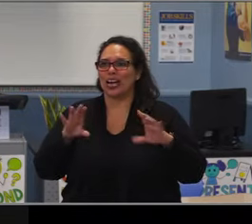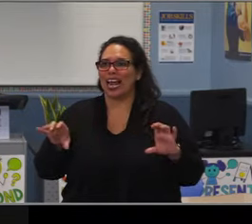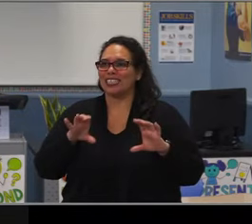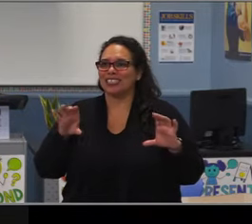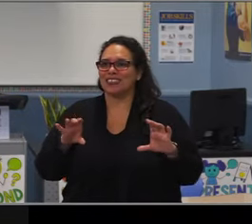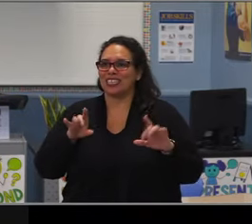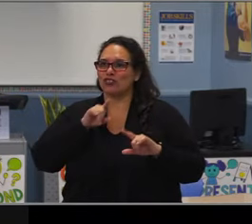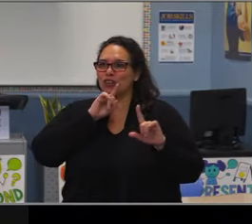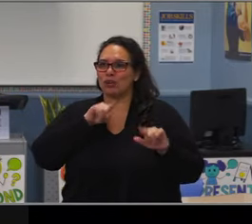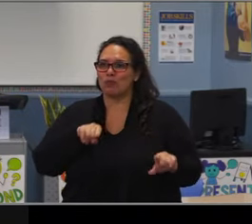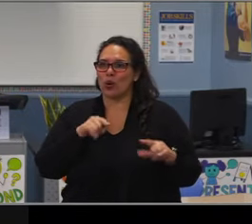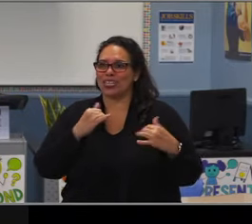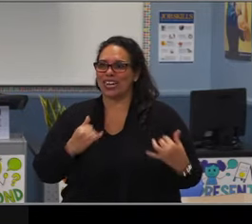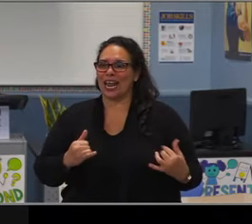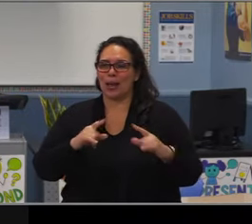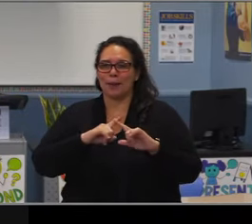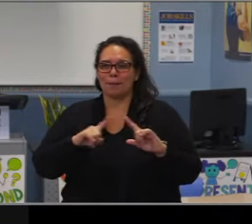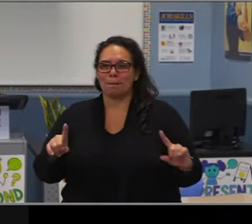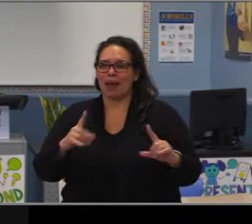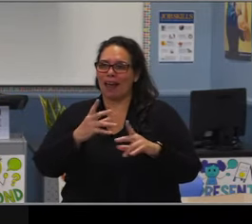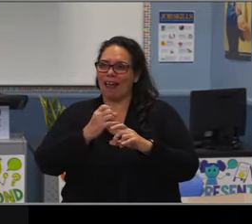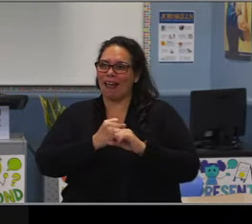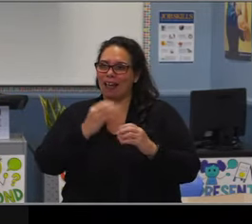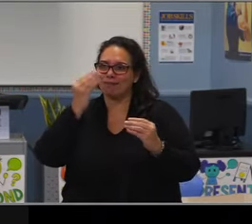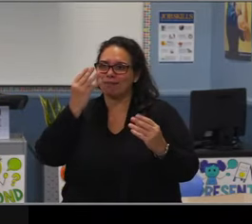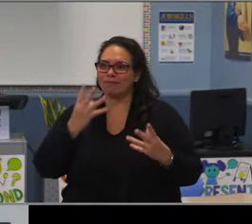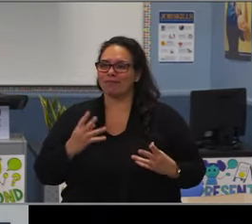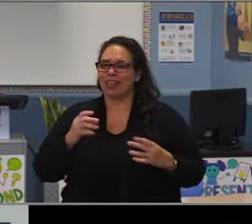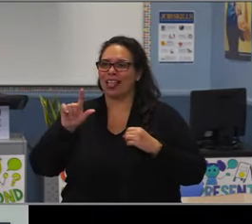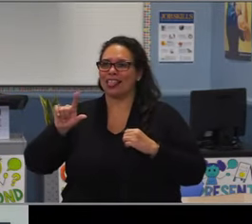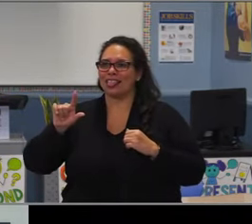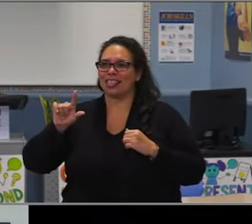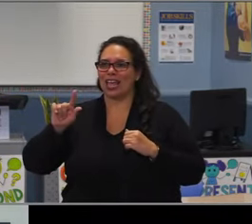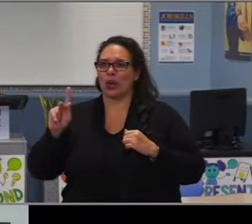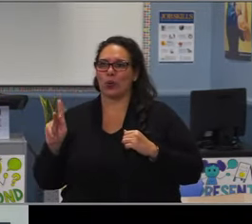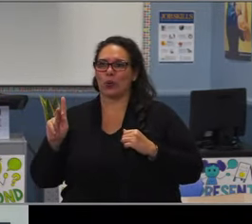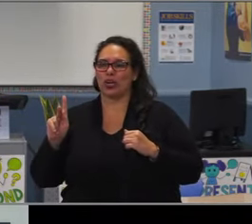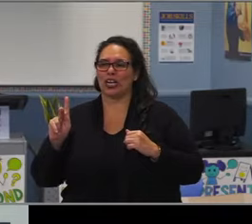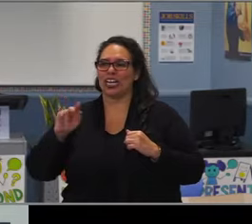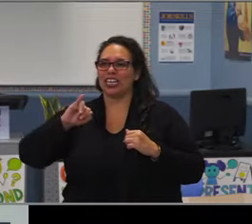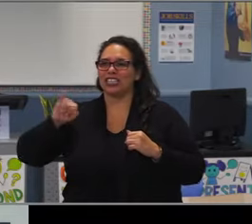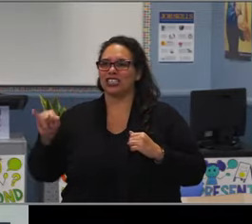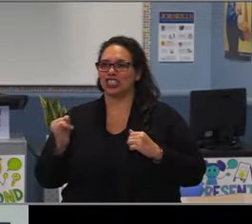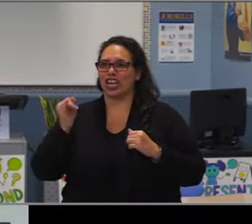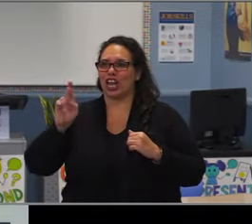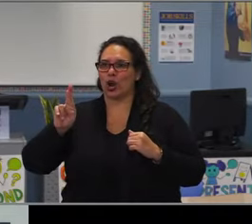You have been a rock for this board for more than 16 years. I can't thank you enough